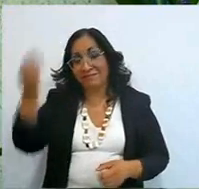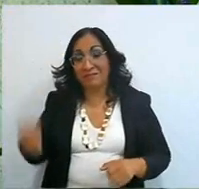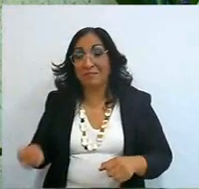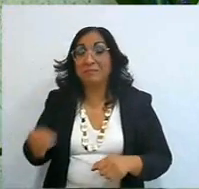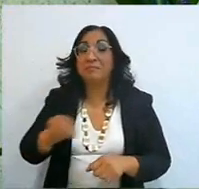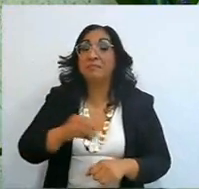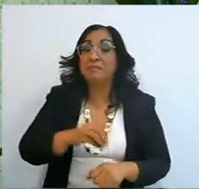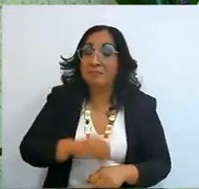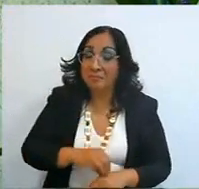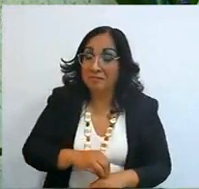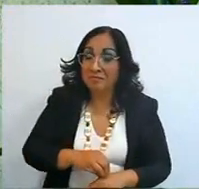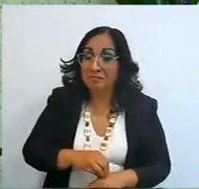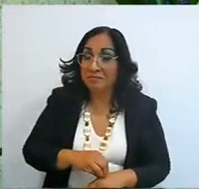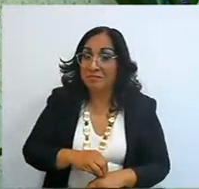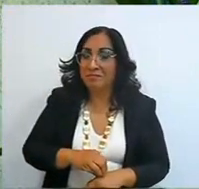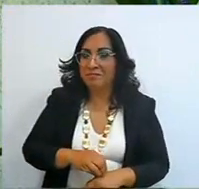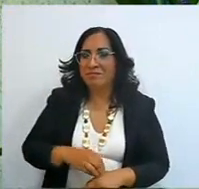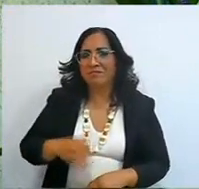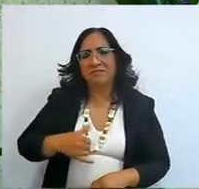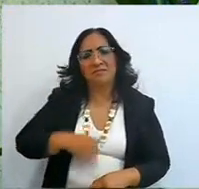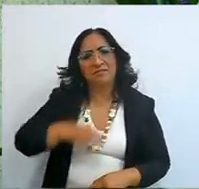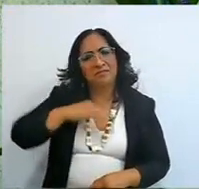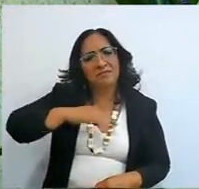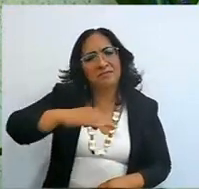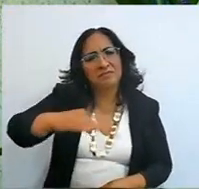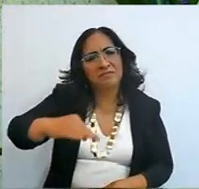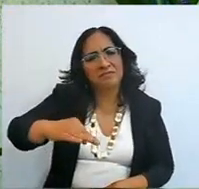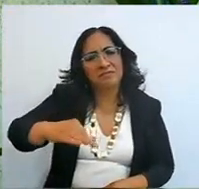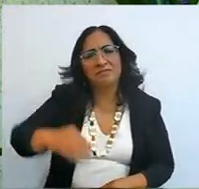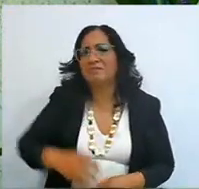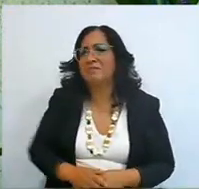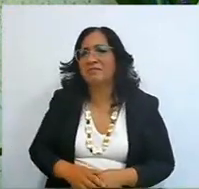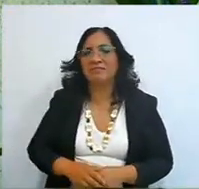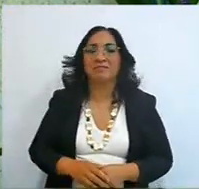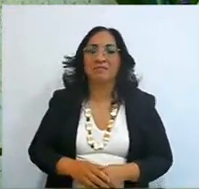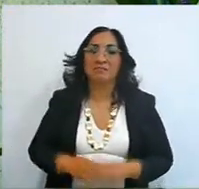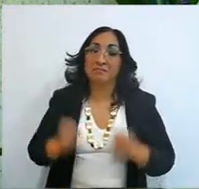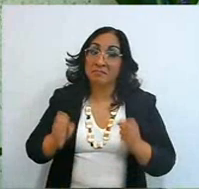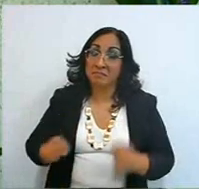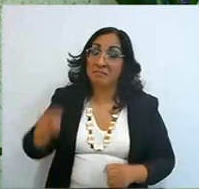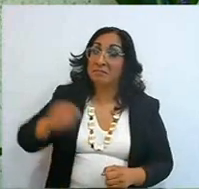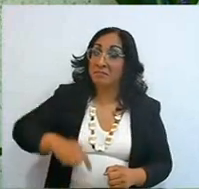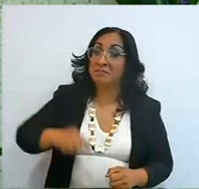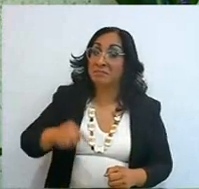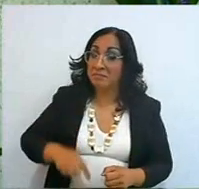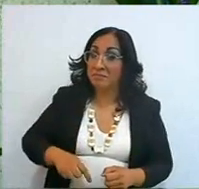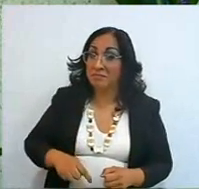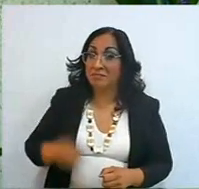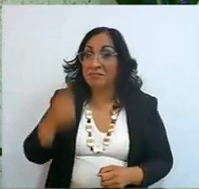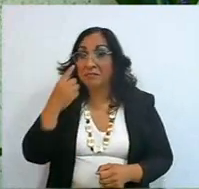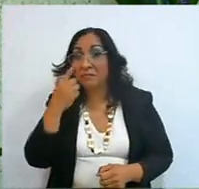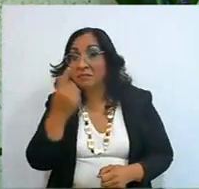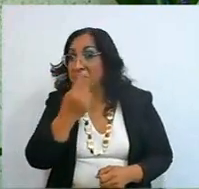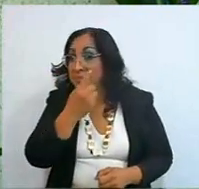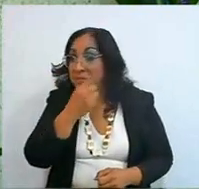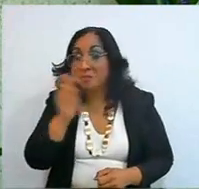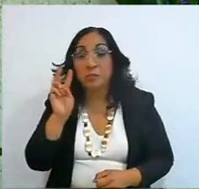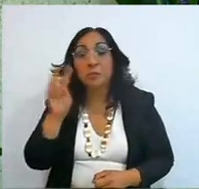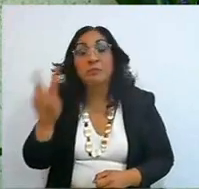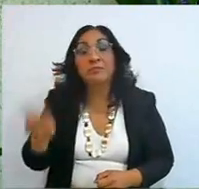and that I can be seeing you, to say, you see my gaze, I don't have a problem with my eyes,